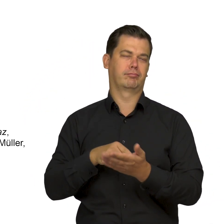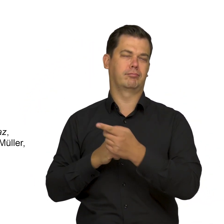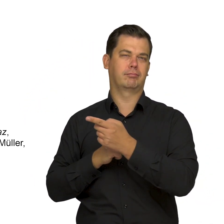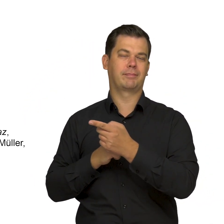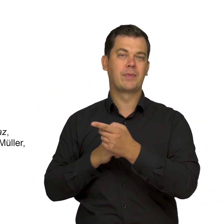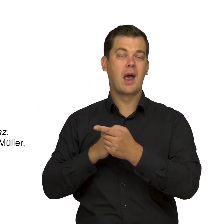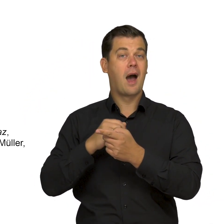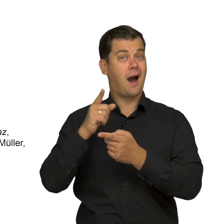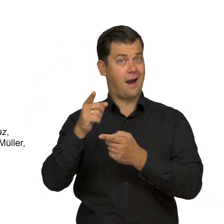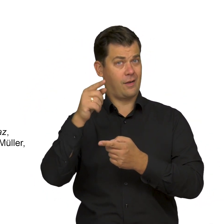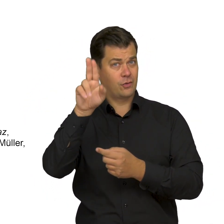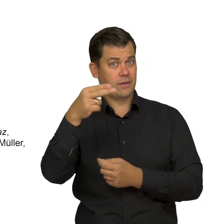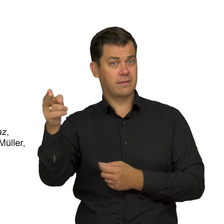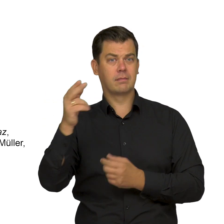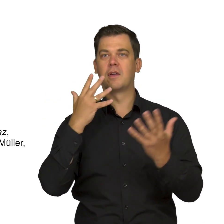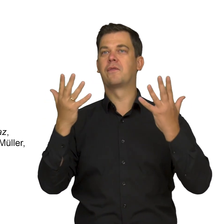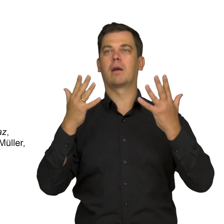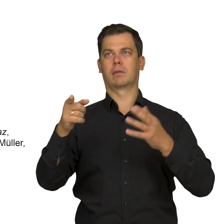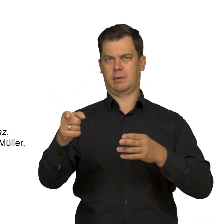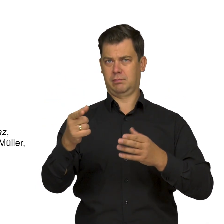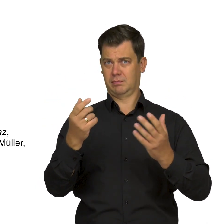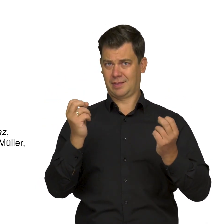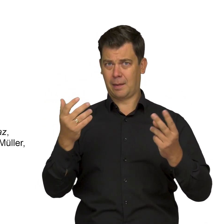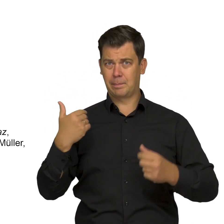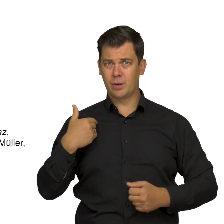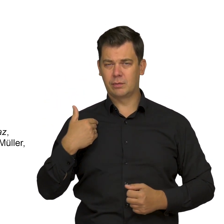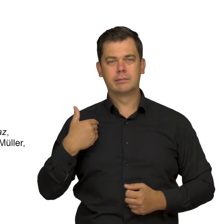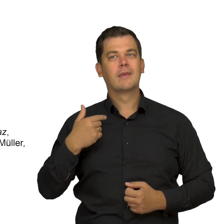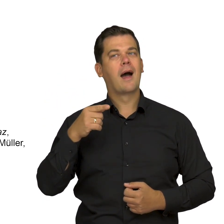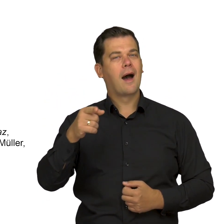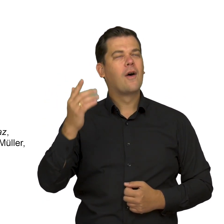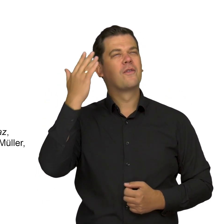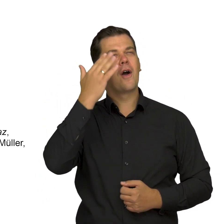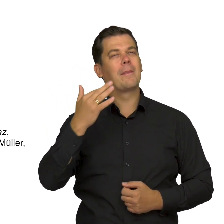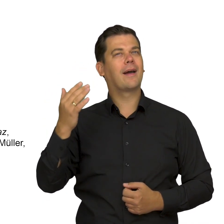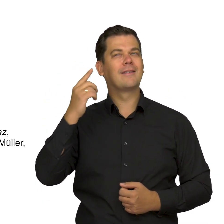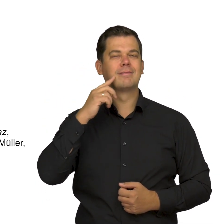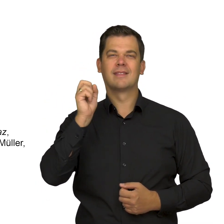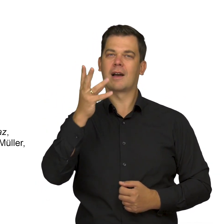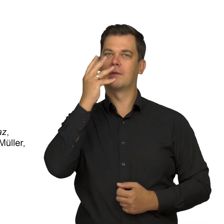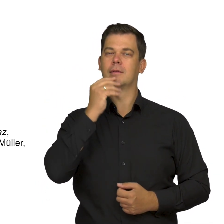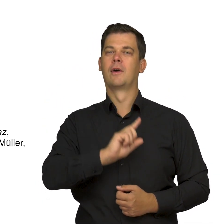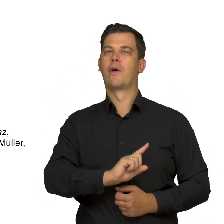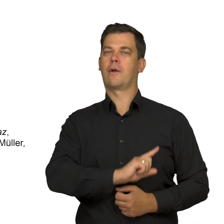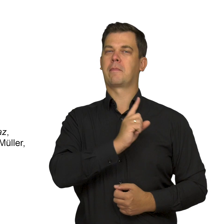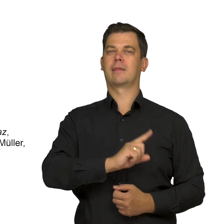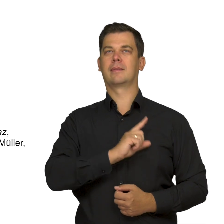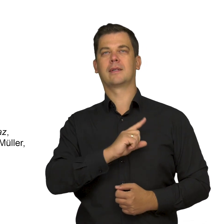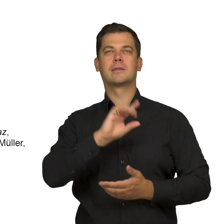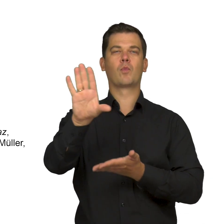Although Norway did not have to look like that at all, this is how Romantic painters imagined it.